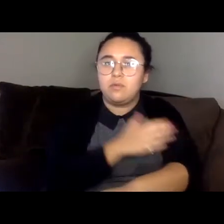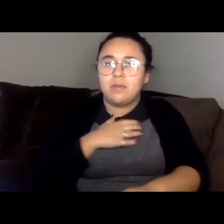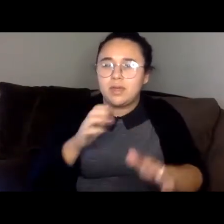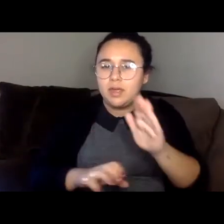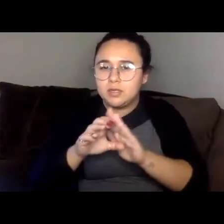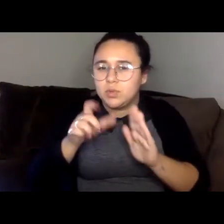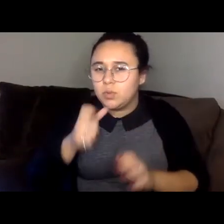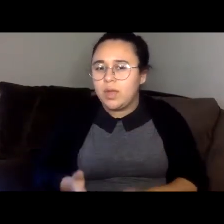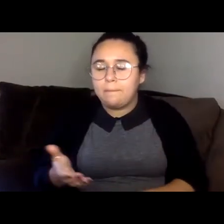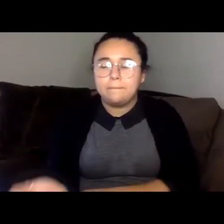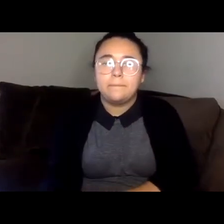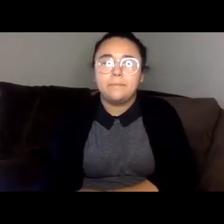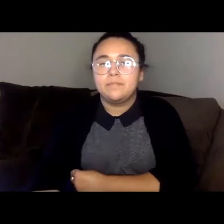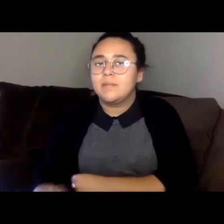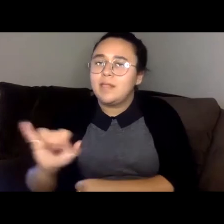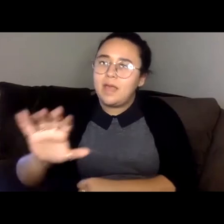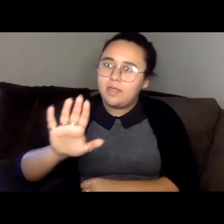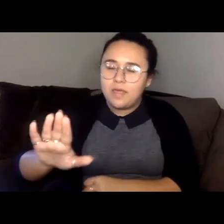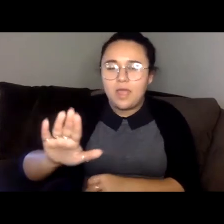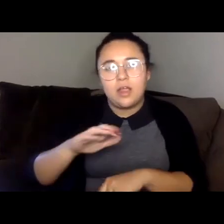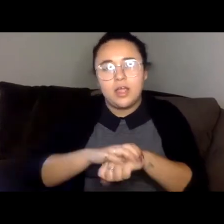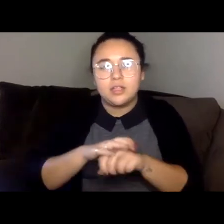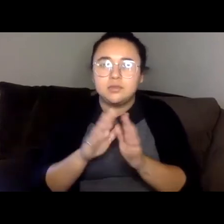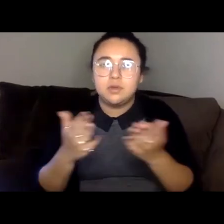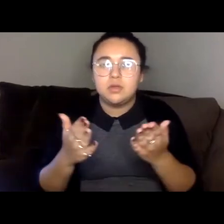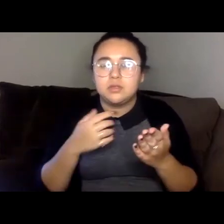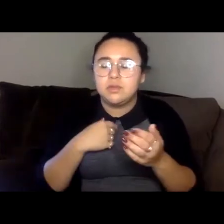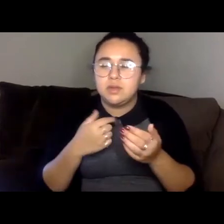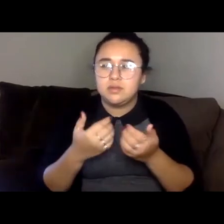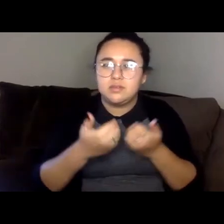like in those English novels that set me apart from our countrymen.